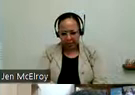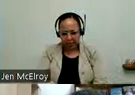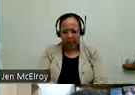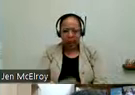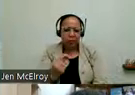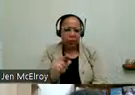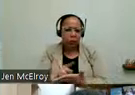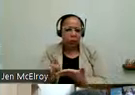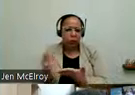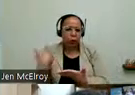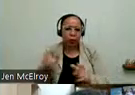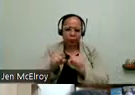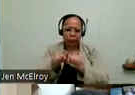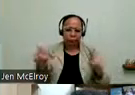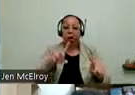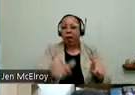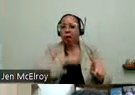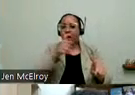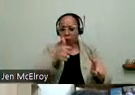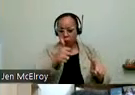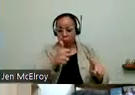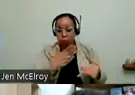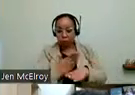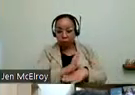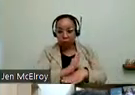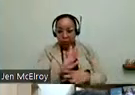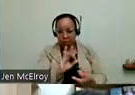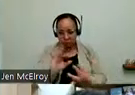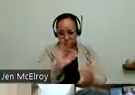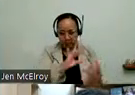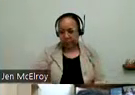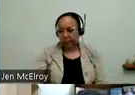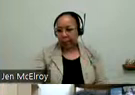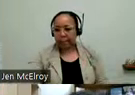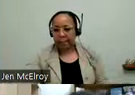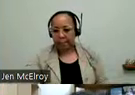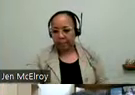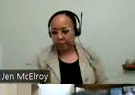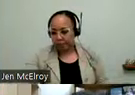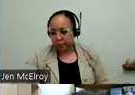and many others who shared their feedback. And then of course there's